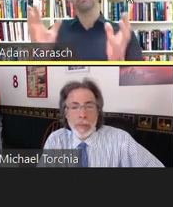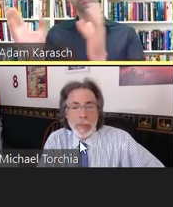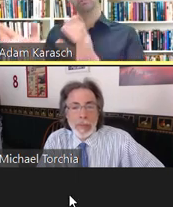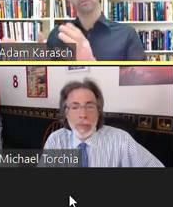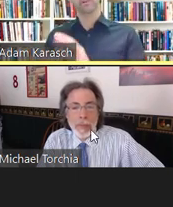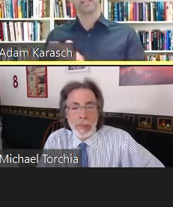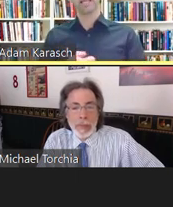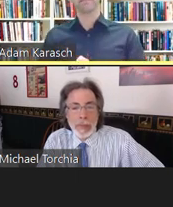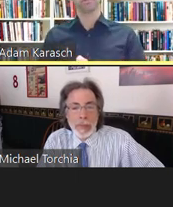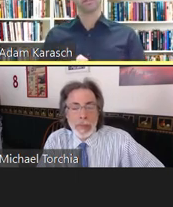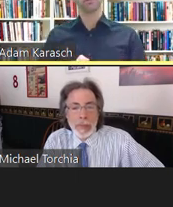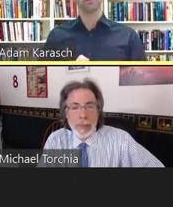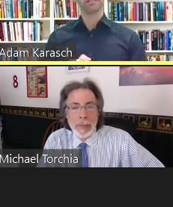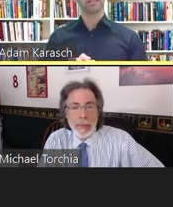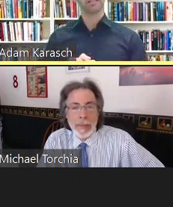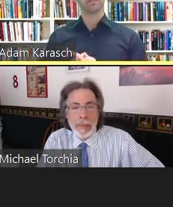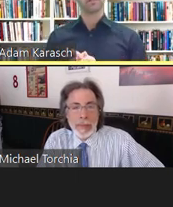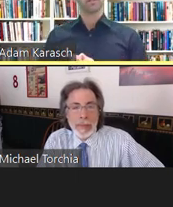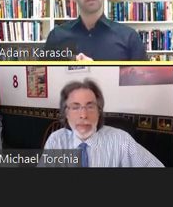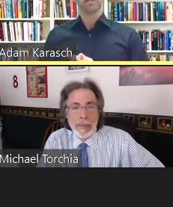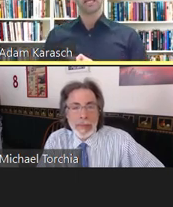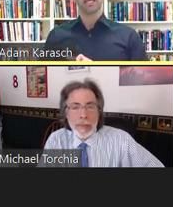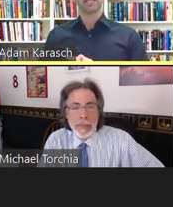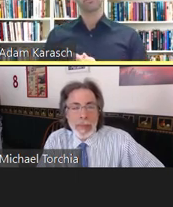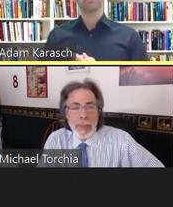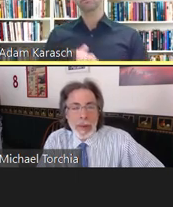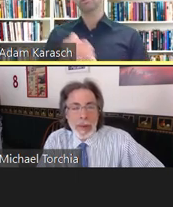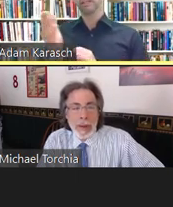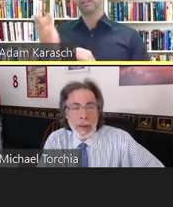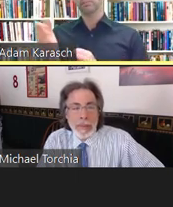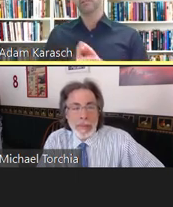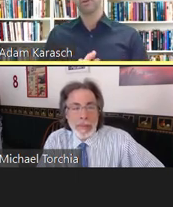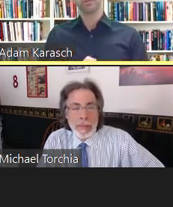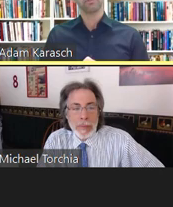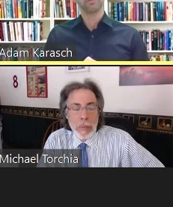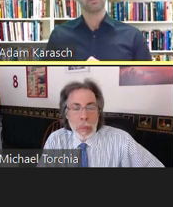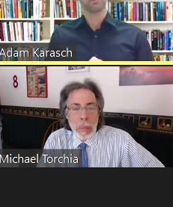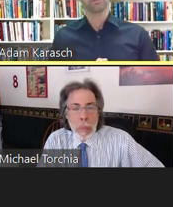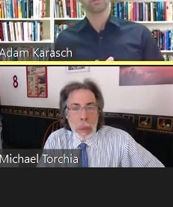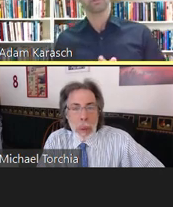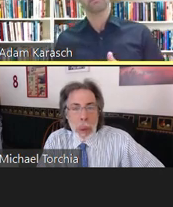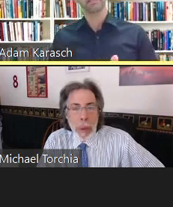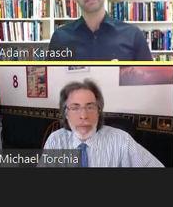or directly after in the Q&A session. And as you might have noticed, your mics